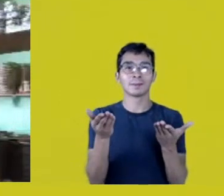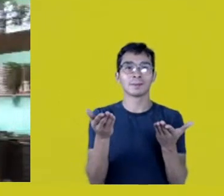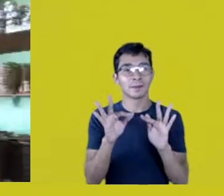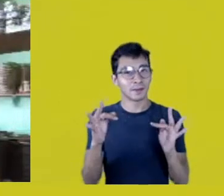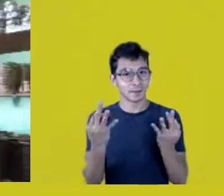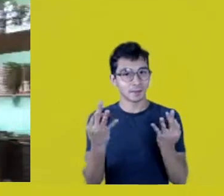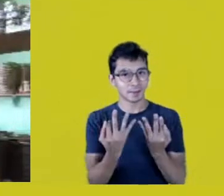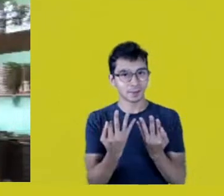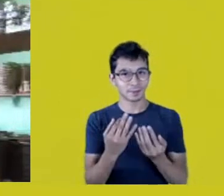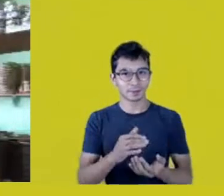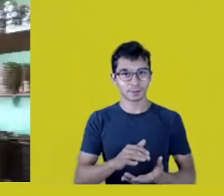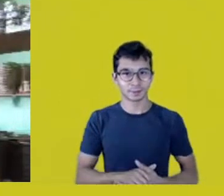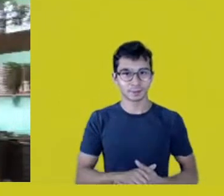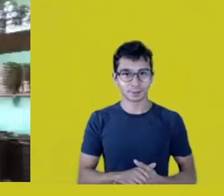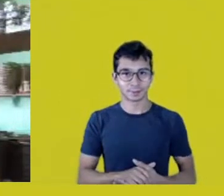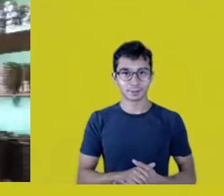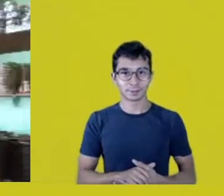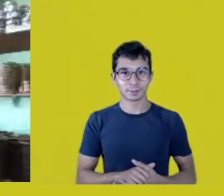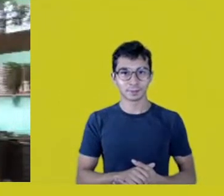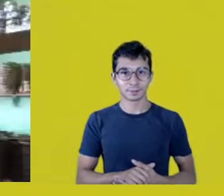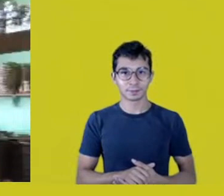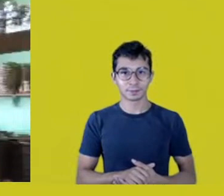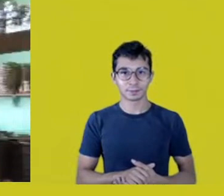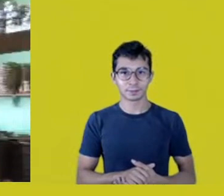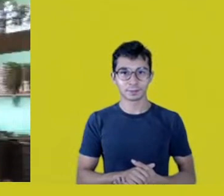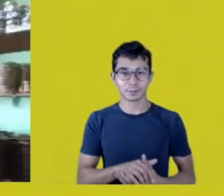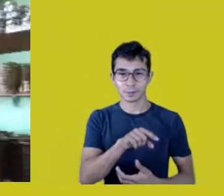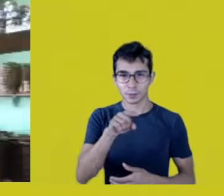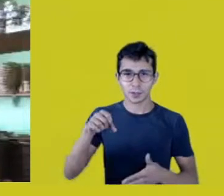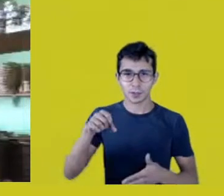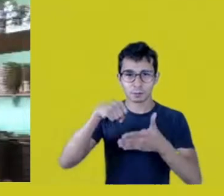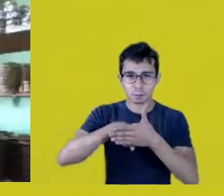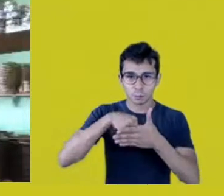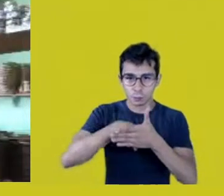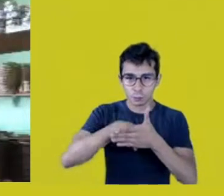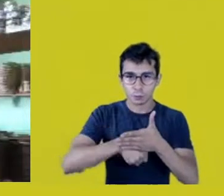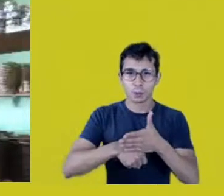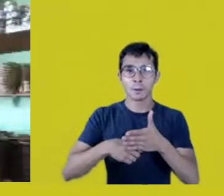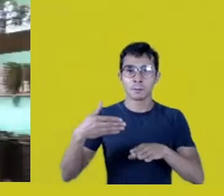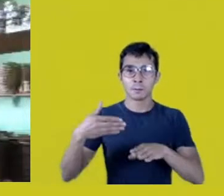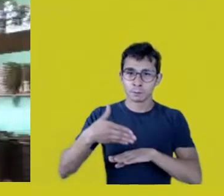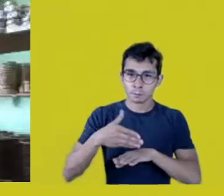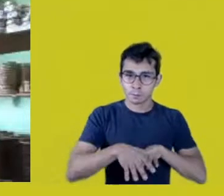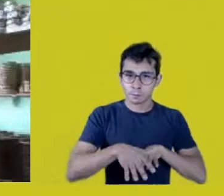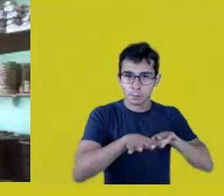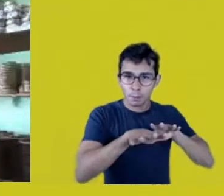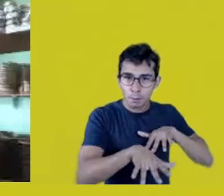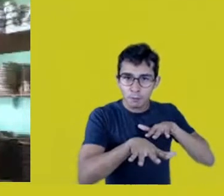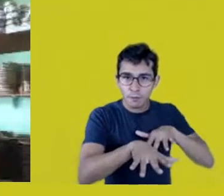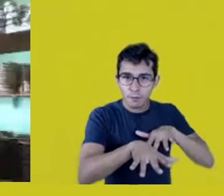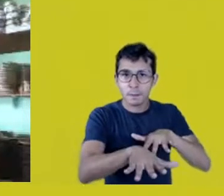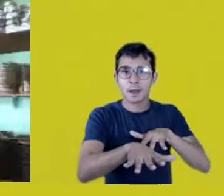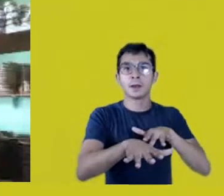who inspire me in this struggle, this movement in the academy and outside.